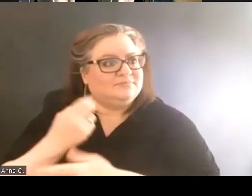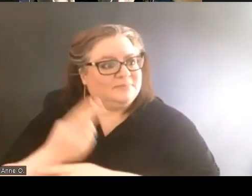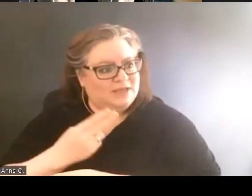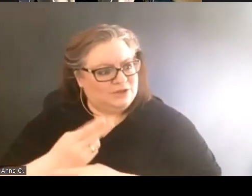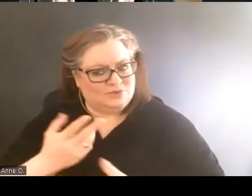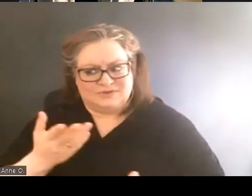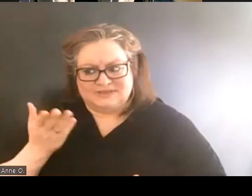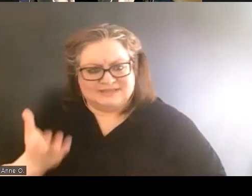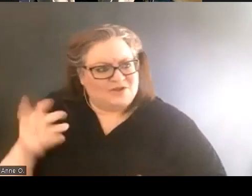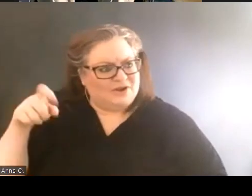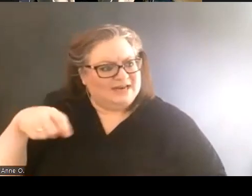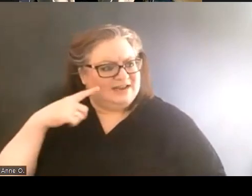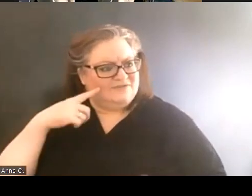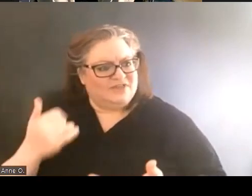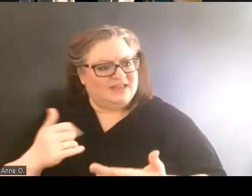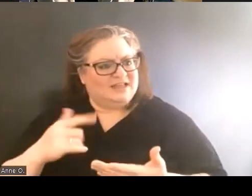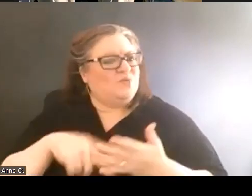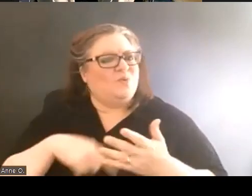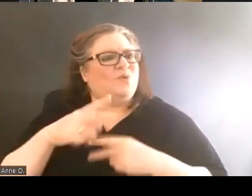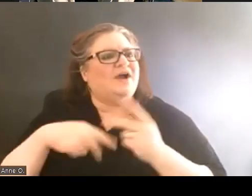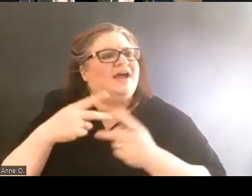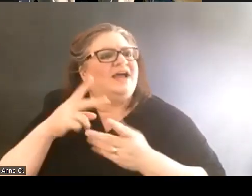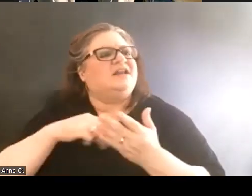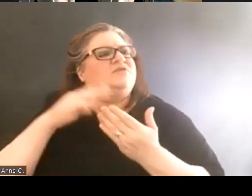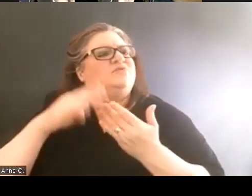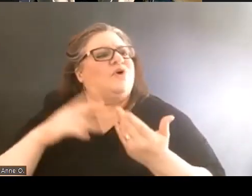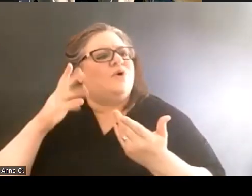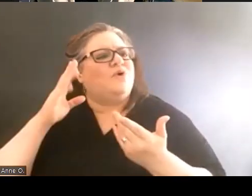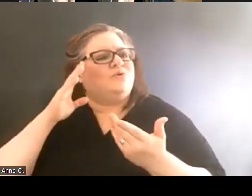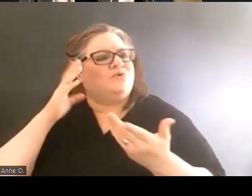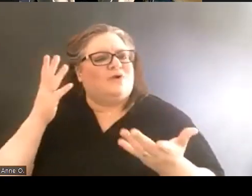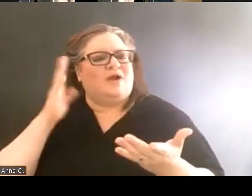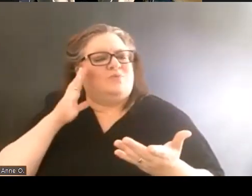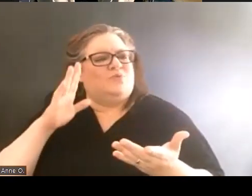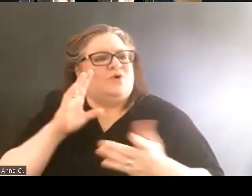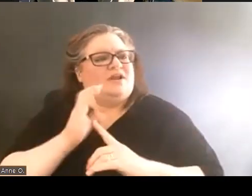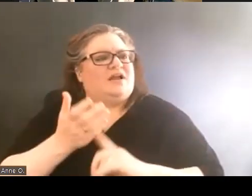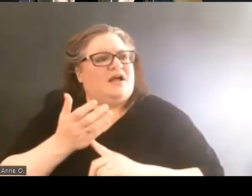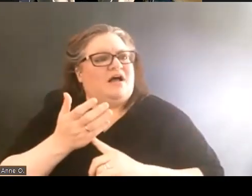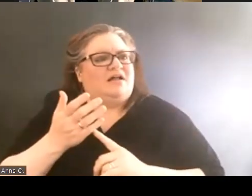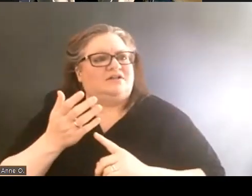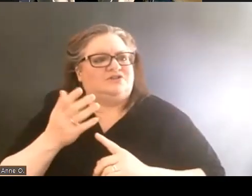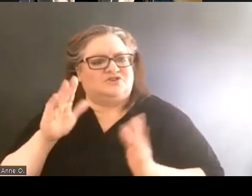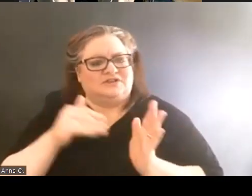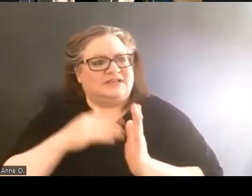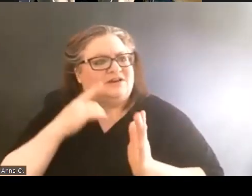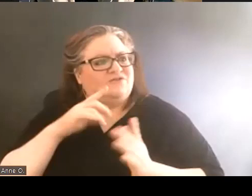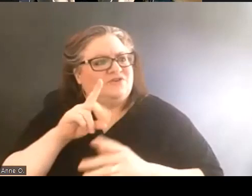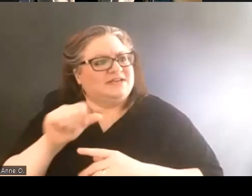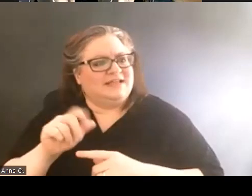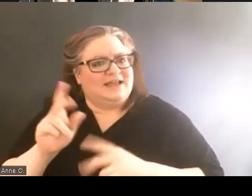What kinds of programming would a cultural community center for disabled people provide?